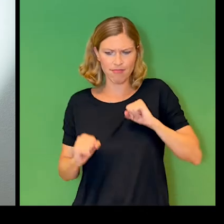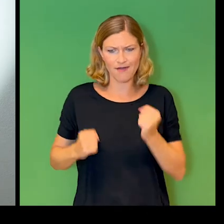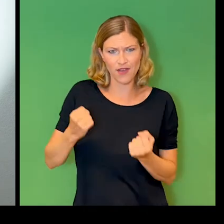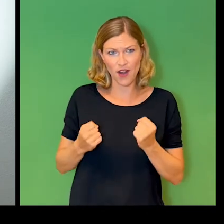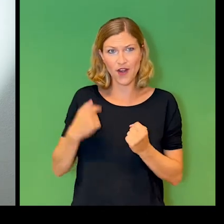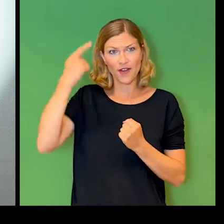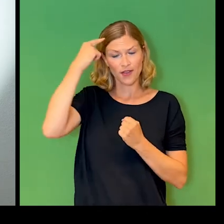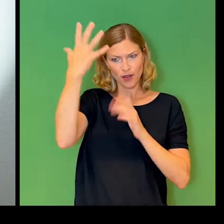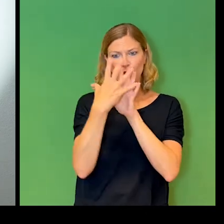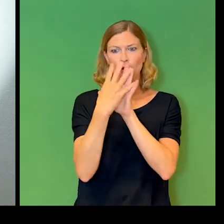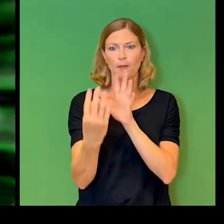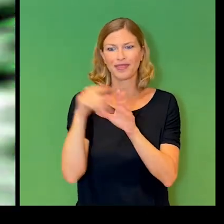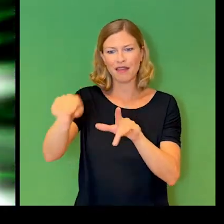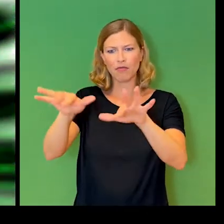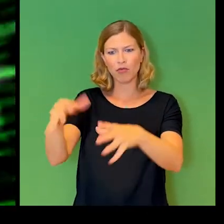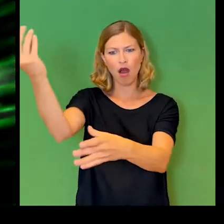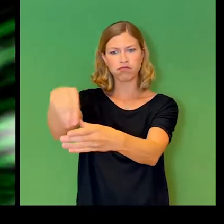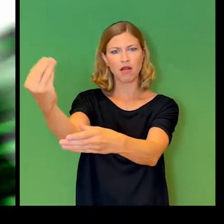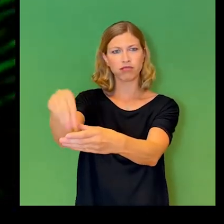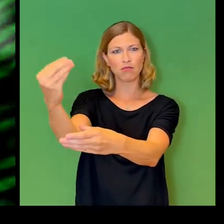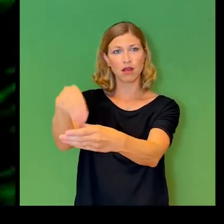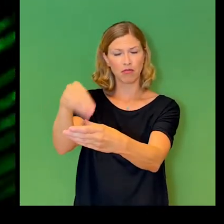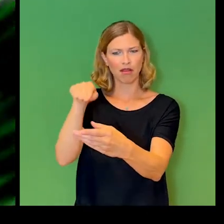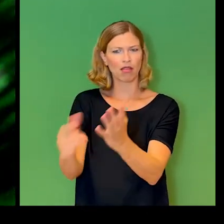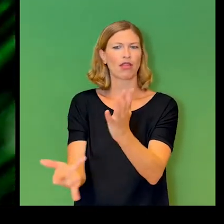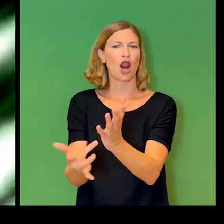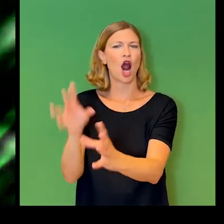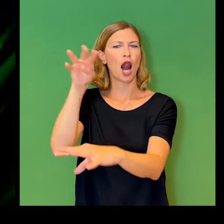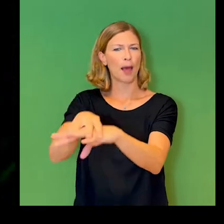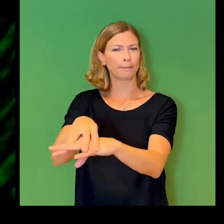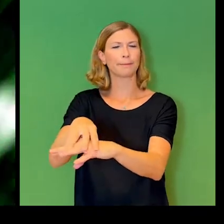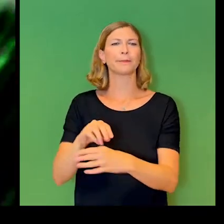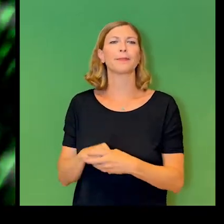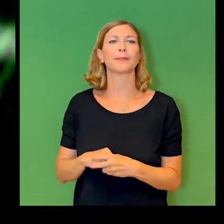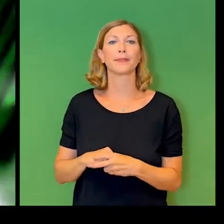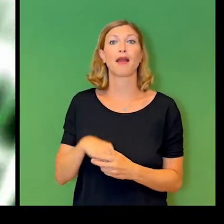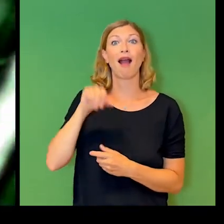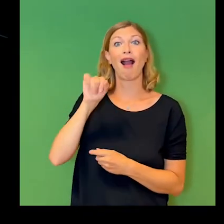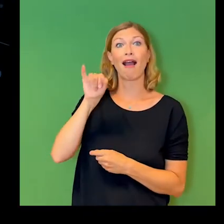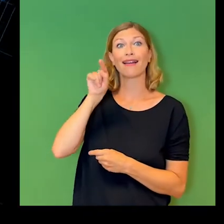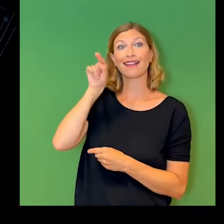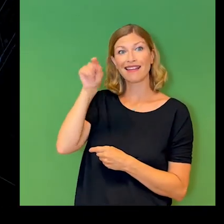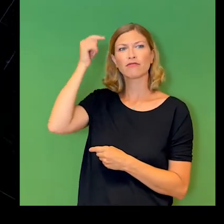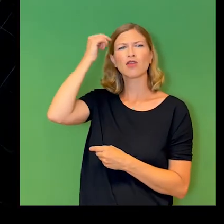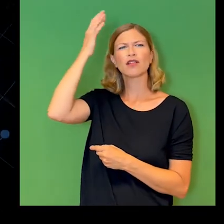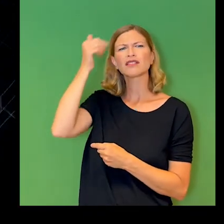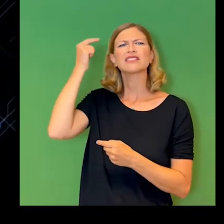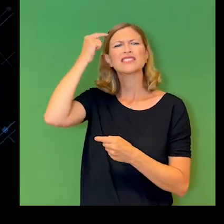But to do it through technology. Artificial intelligence can be understood as a branch of computer science